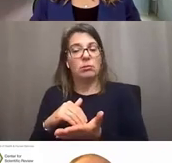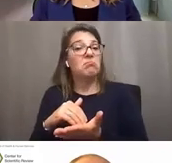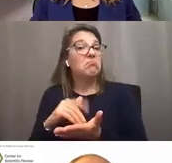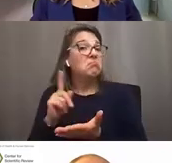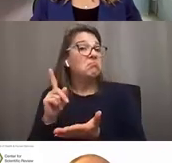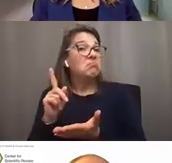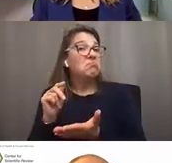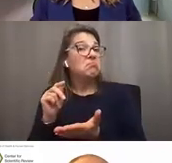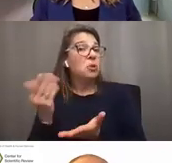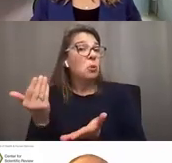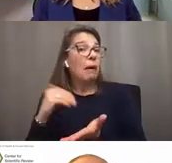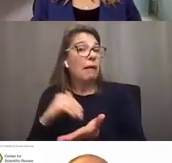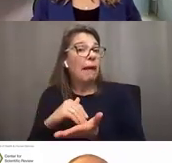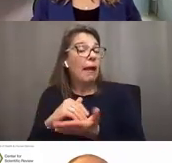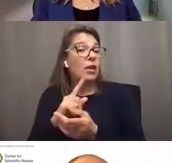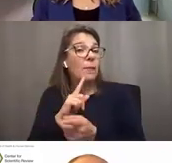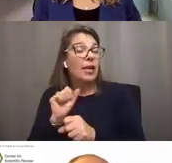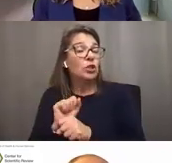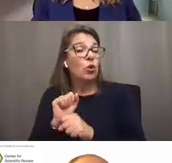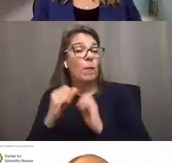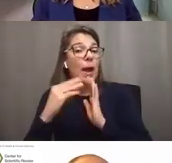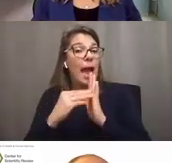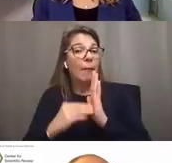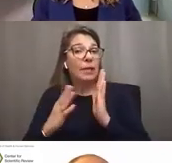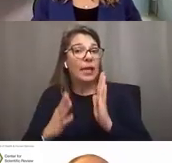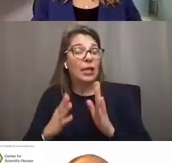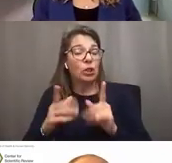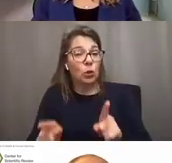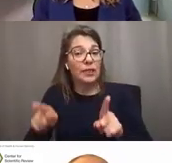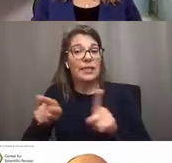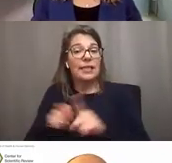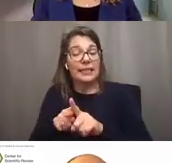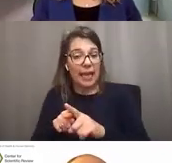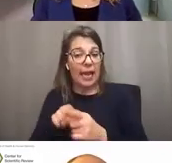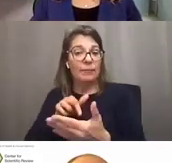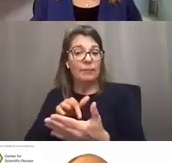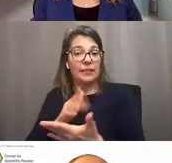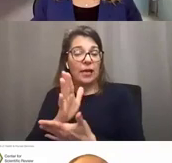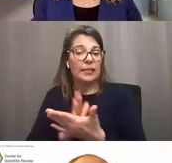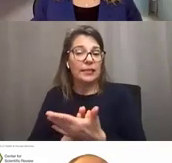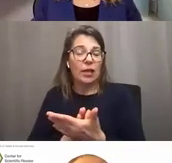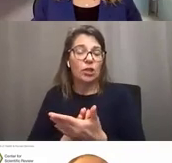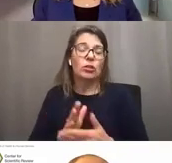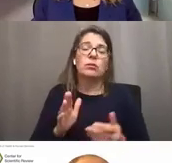to make sure my application goes to the same study section? And I'm assuming that this is a case